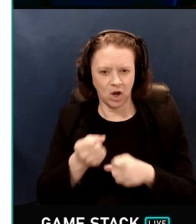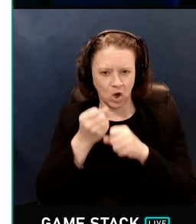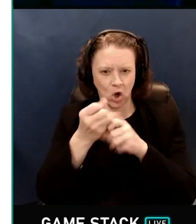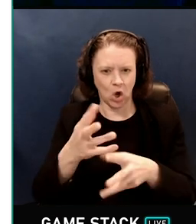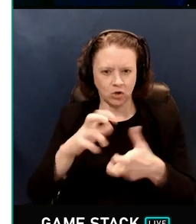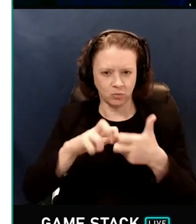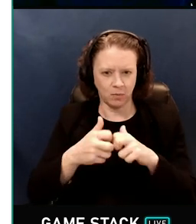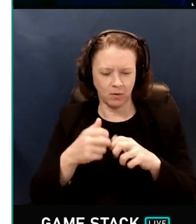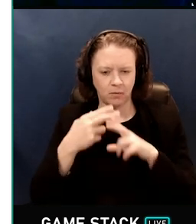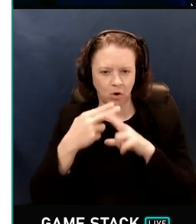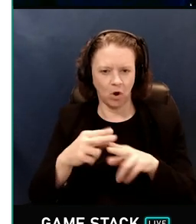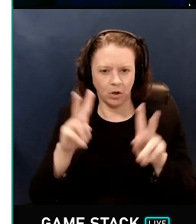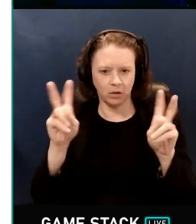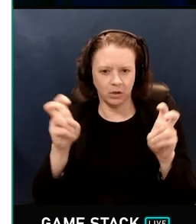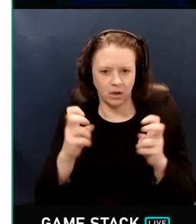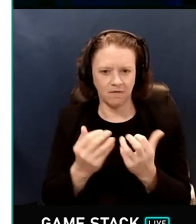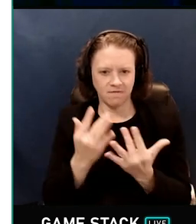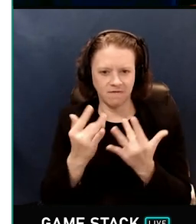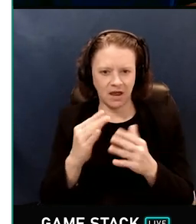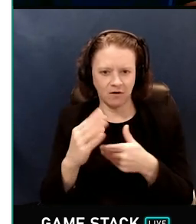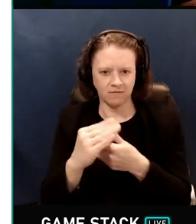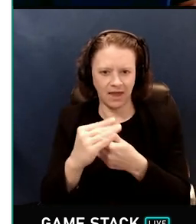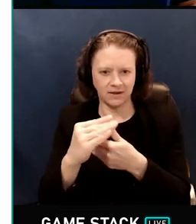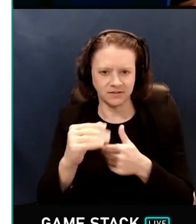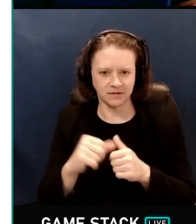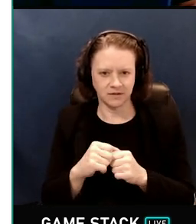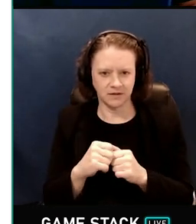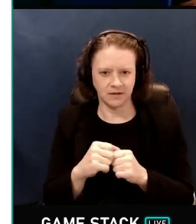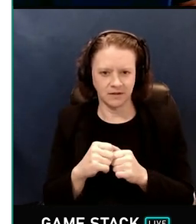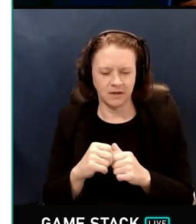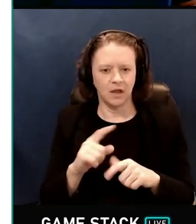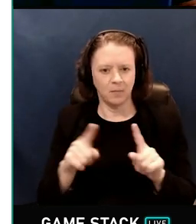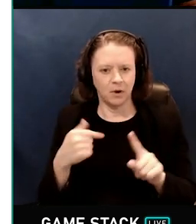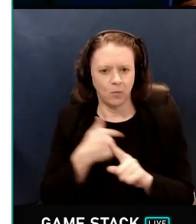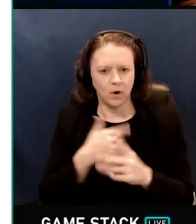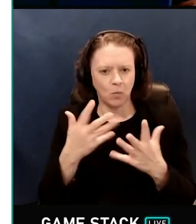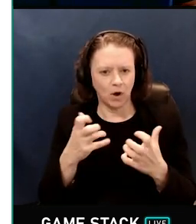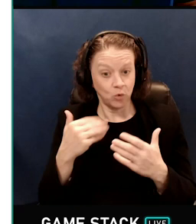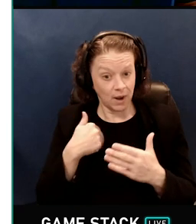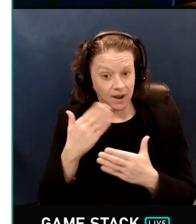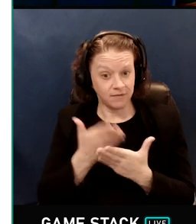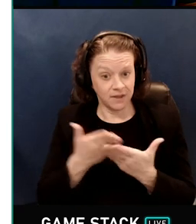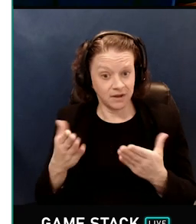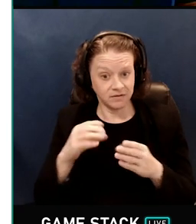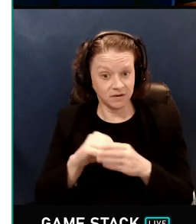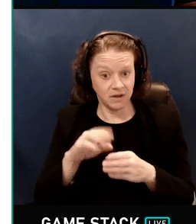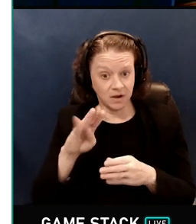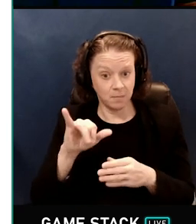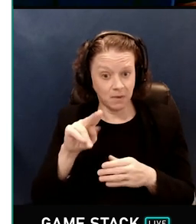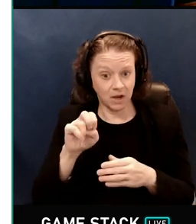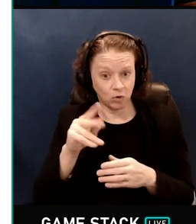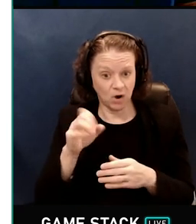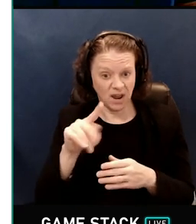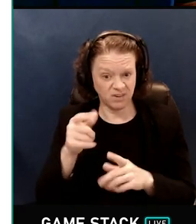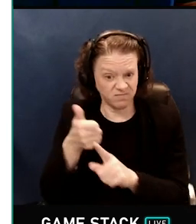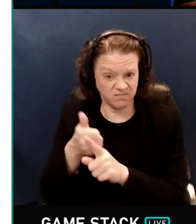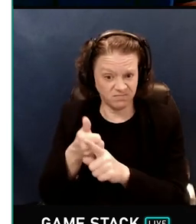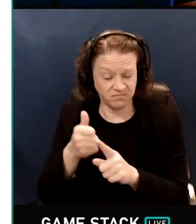problem called fireflies. But we want to have things in Minecraft that happen to be small and bright, like torches.